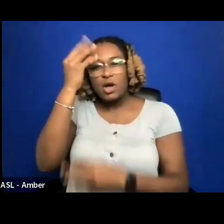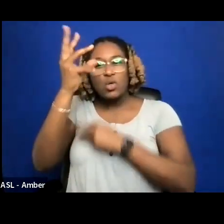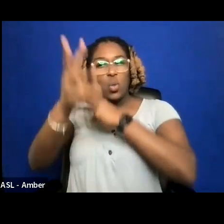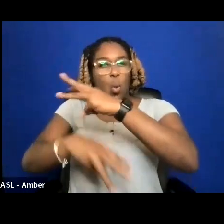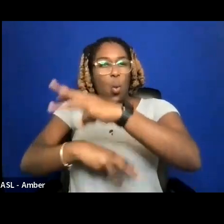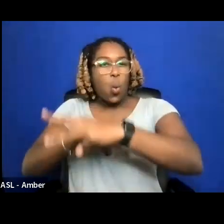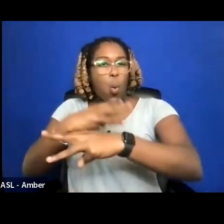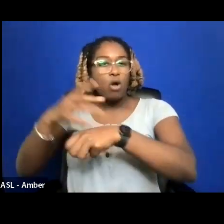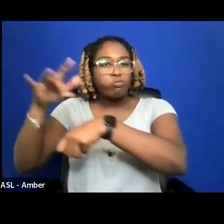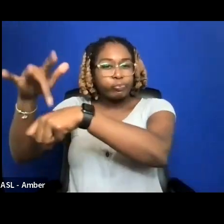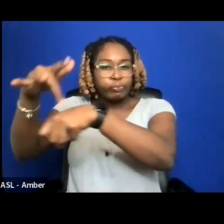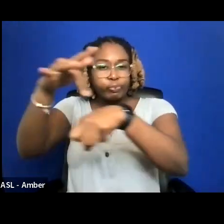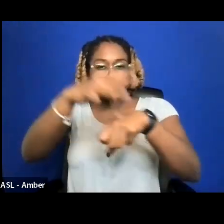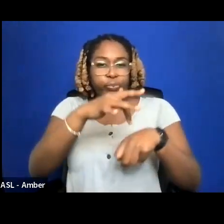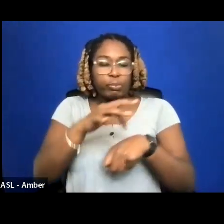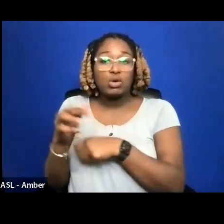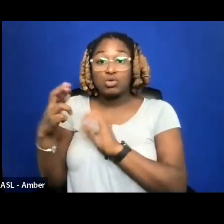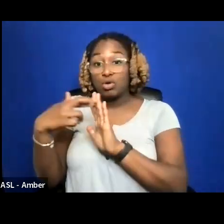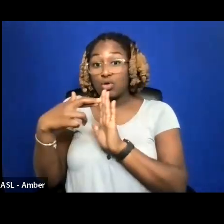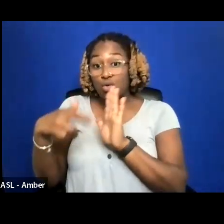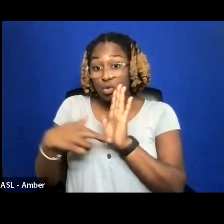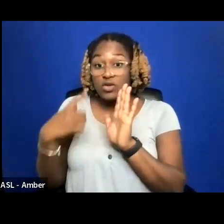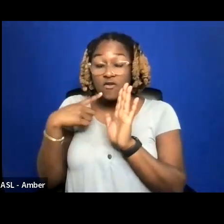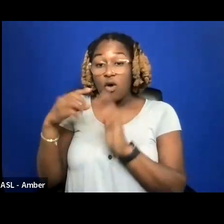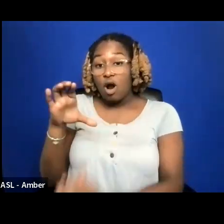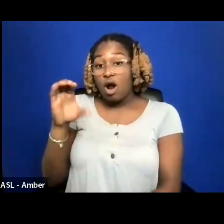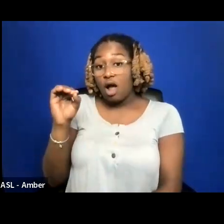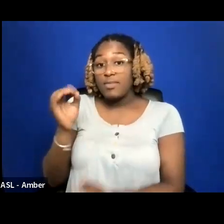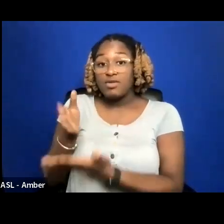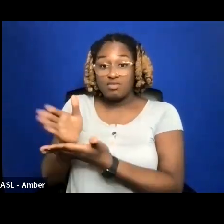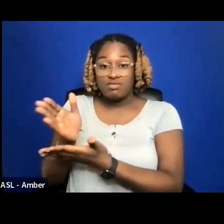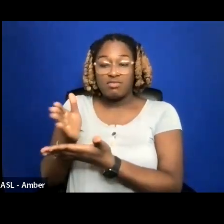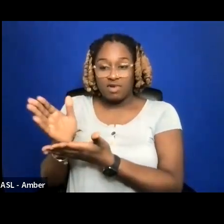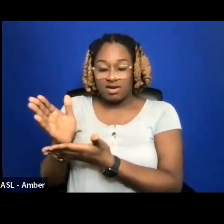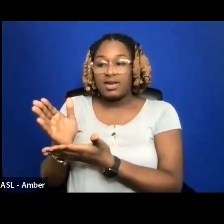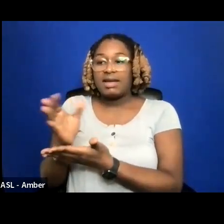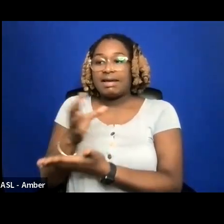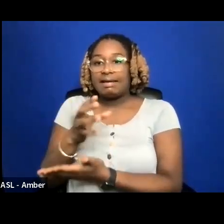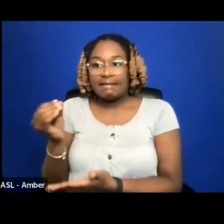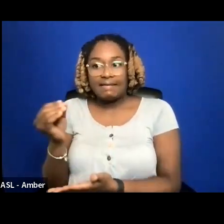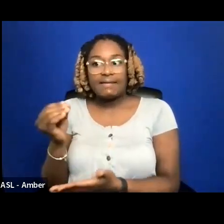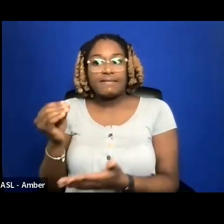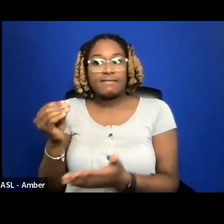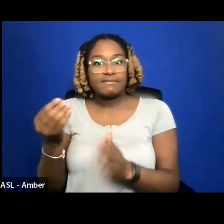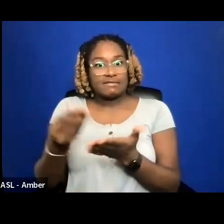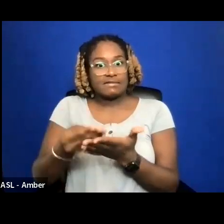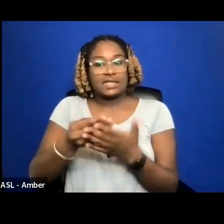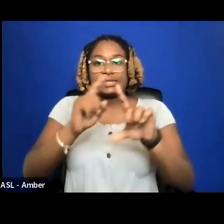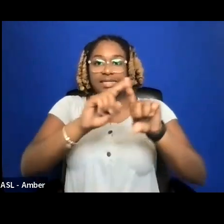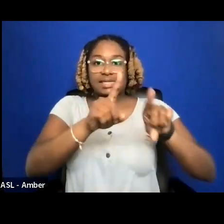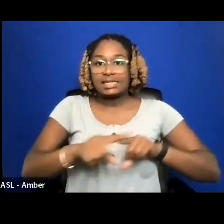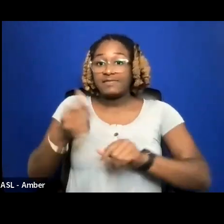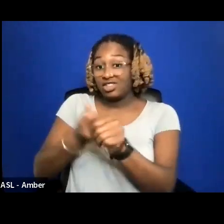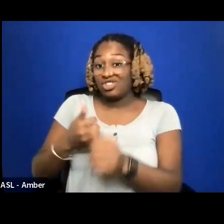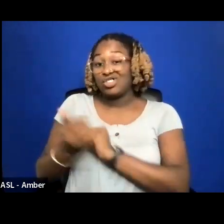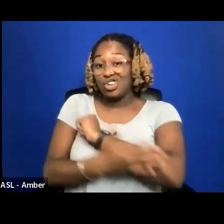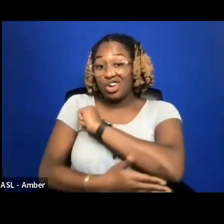FUNDING ARE DIFFERENT FOR EVERY COUNTRY. WHAT IS TRUE IN THE UNITED STATES IS NOT FOR THE REST OF THE WORLD.